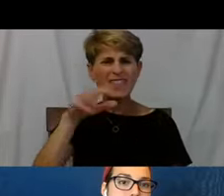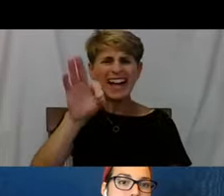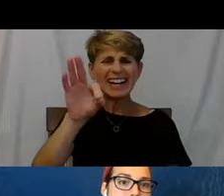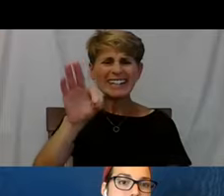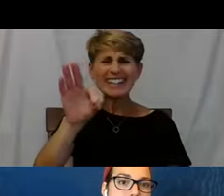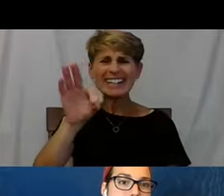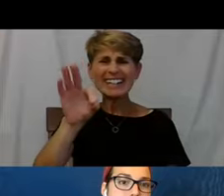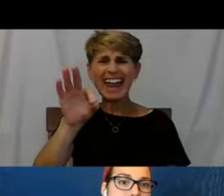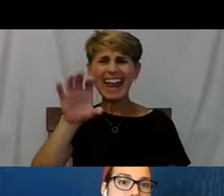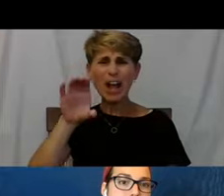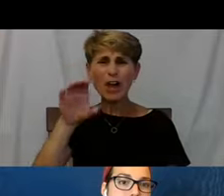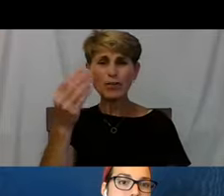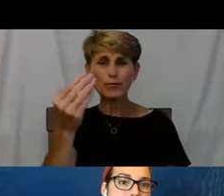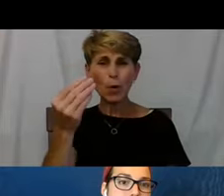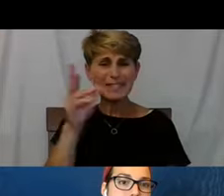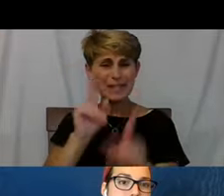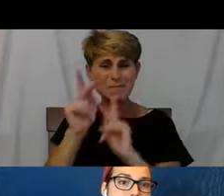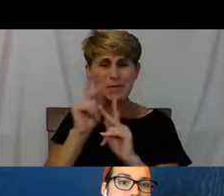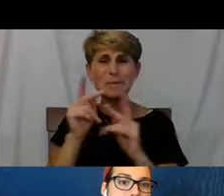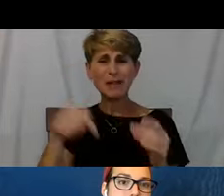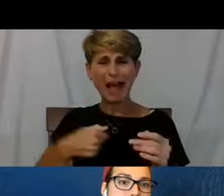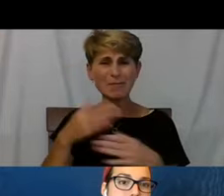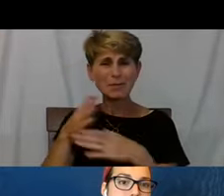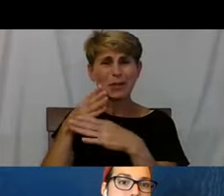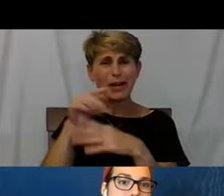So I want to share my little slide. This is my slide.